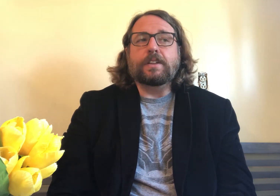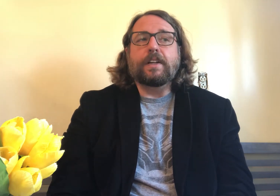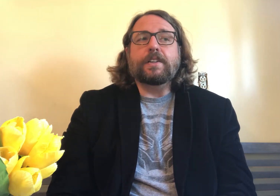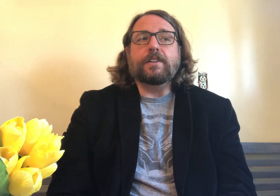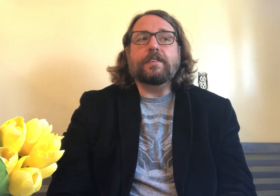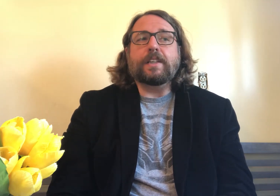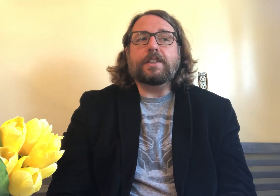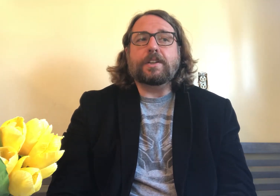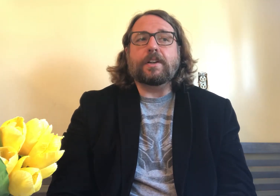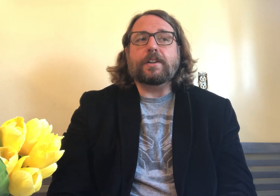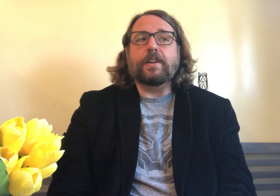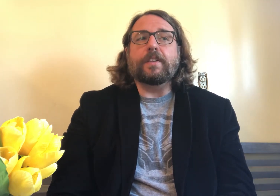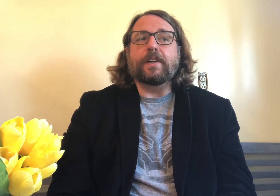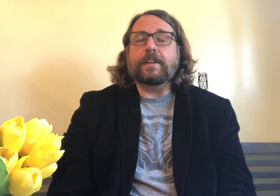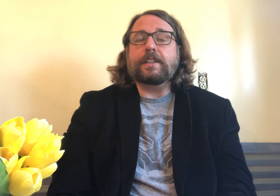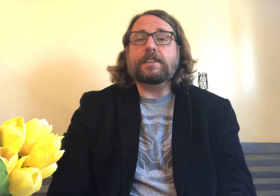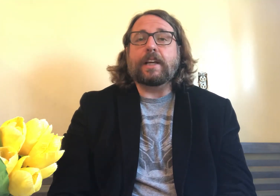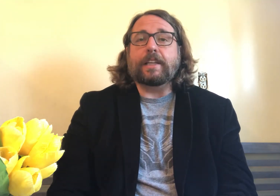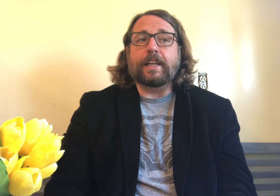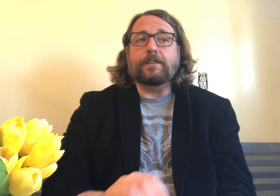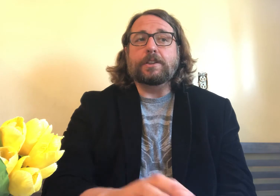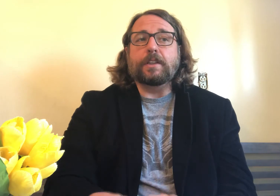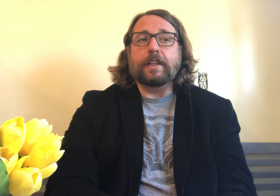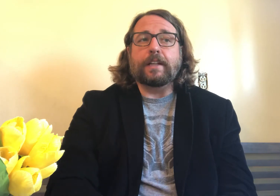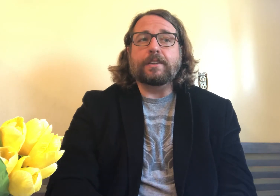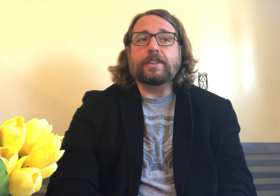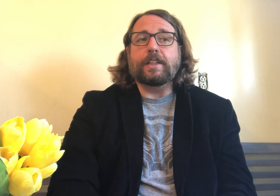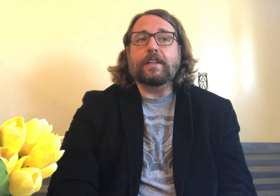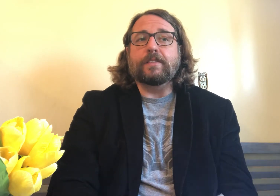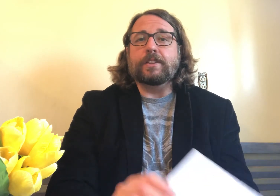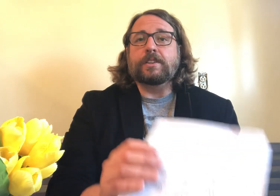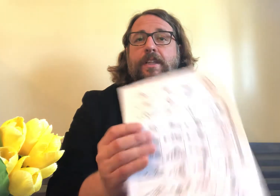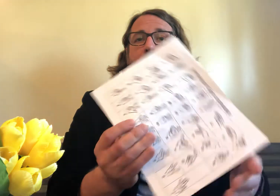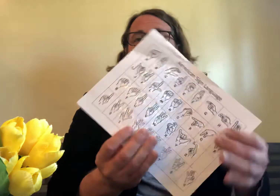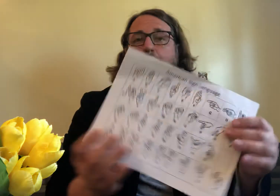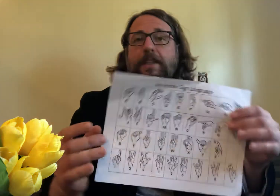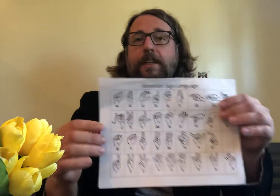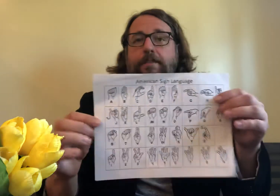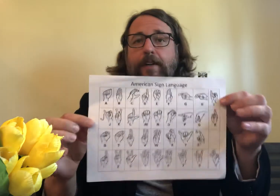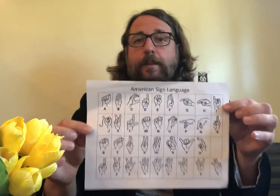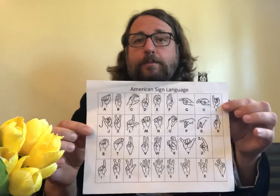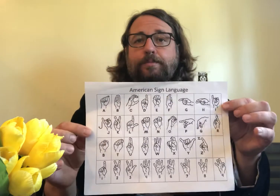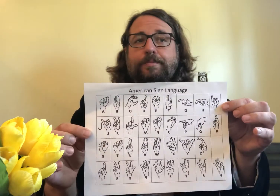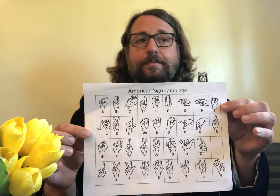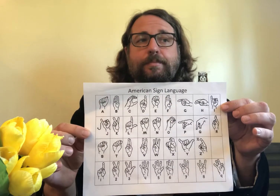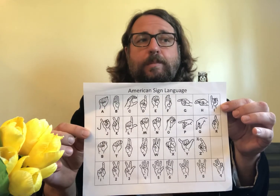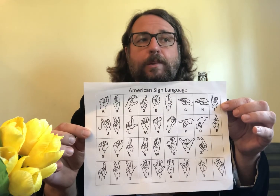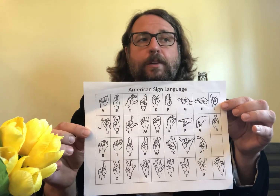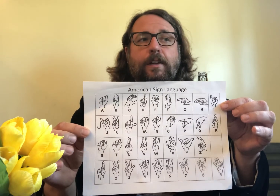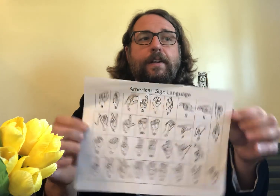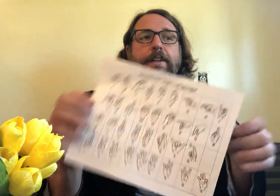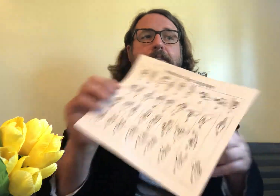you’ll find a chart called “American Sign Language – Letters and Numbers” saved as a PDF file.